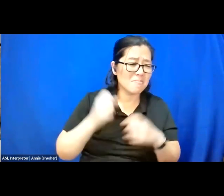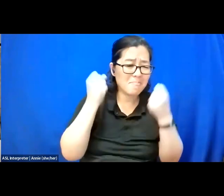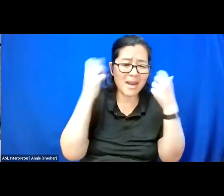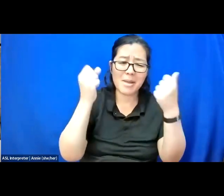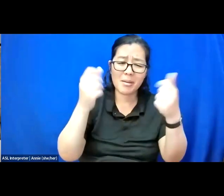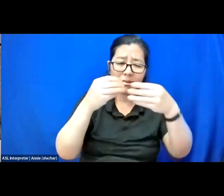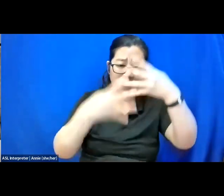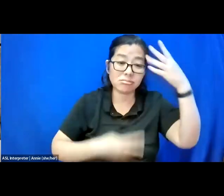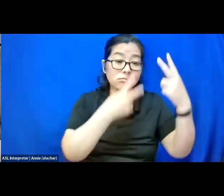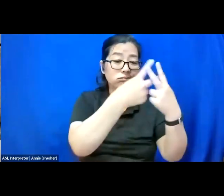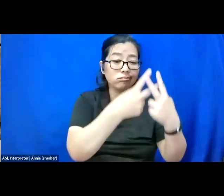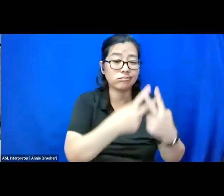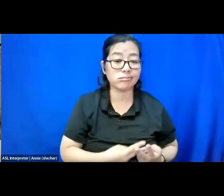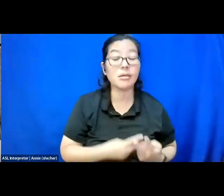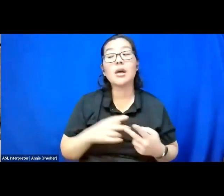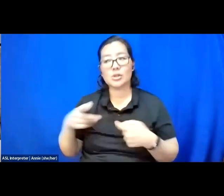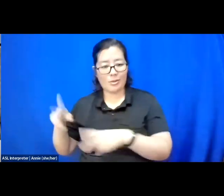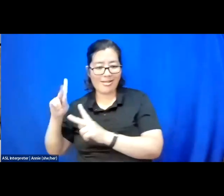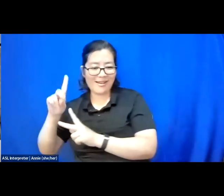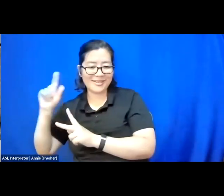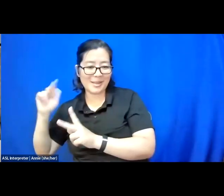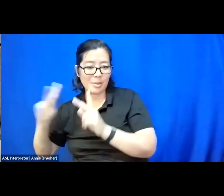to have their perspectives heard while forcing the world to take notice.